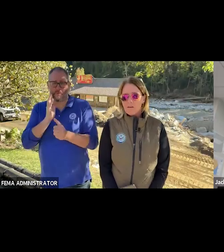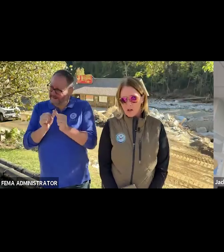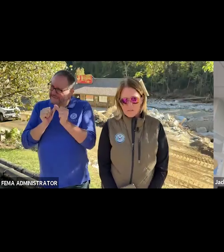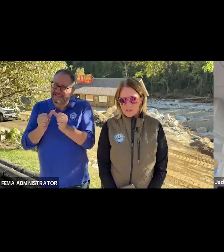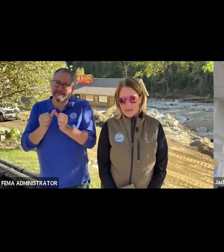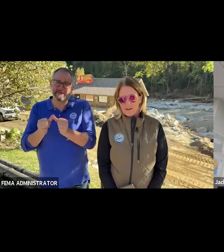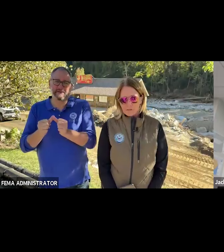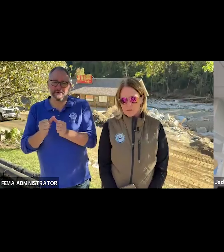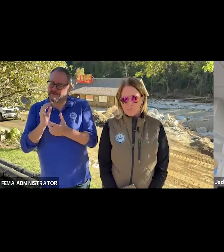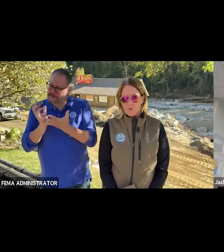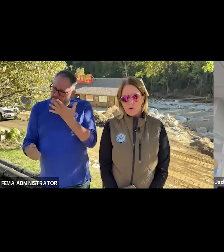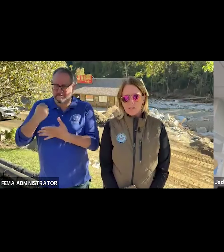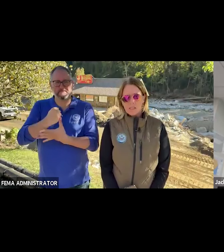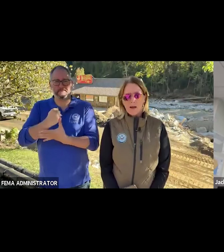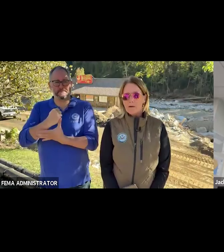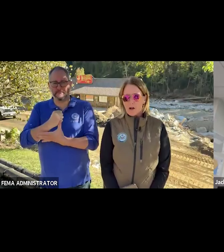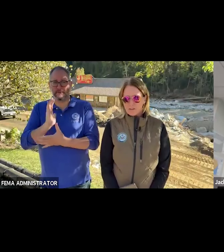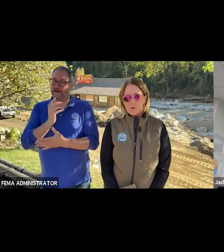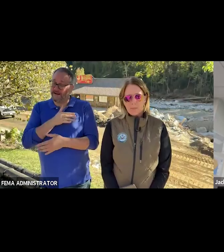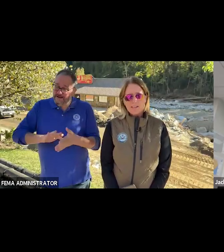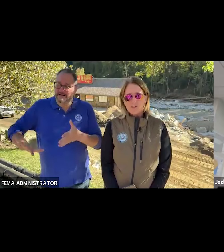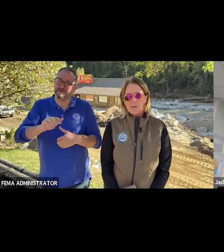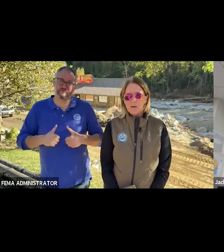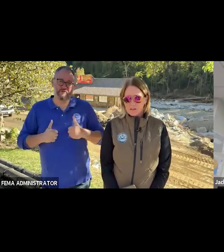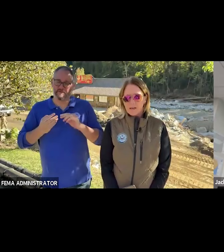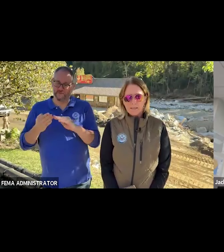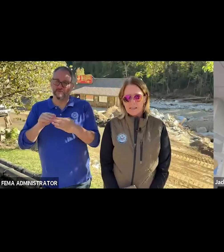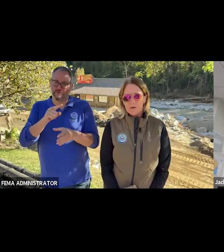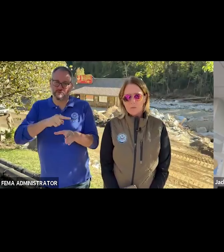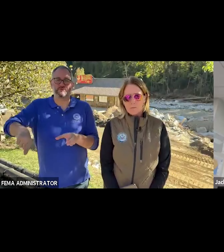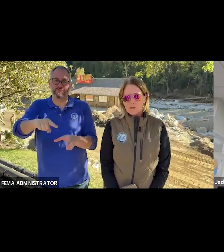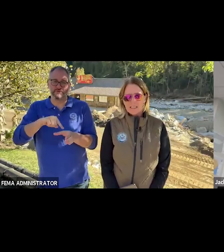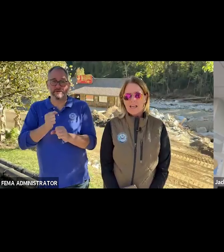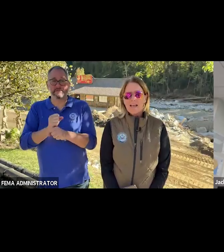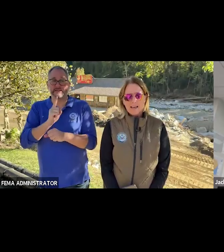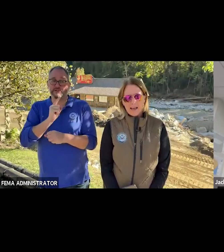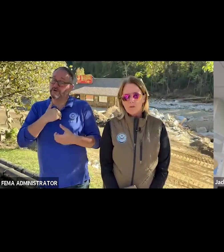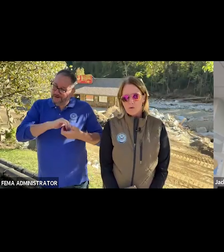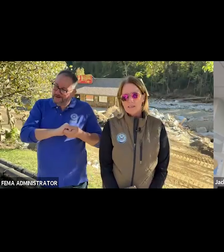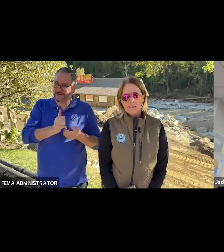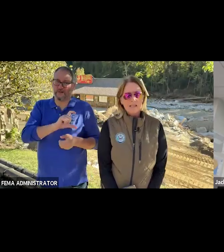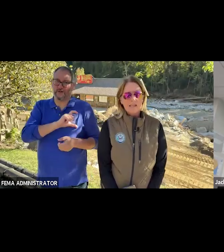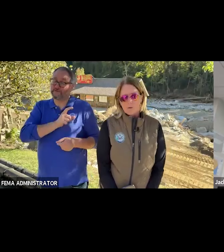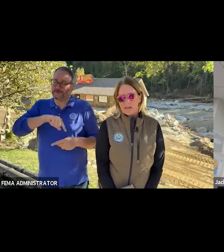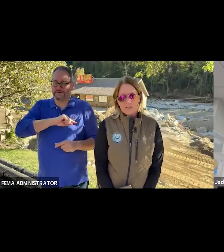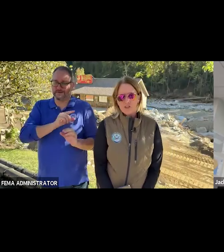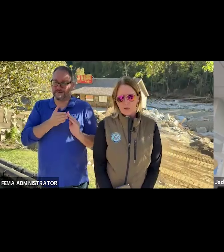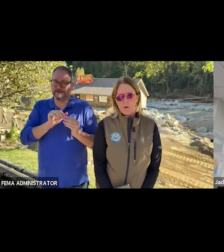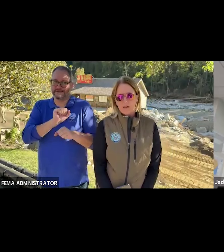of all of our staff first and foremost, but also making sure that we are side by side with the communities that have the greatest need, like right here in Chimney Rock.